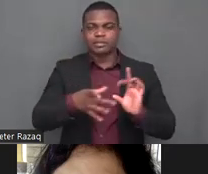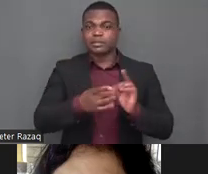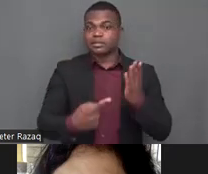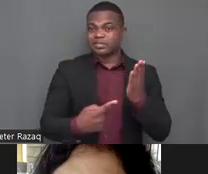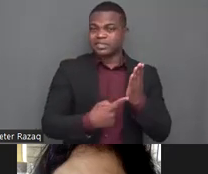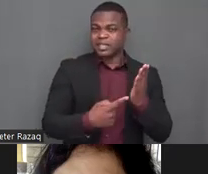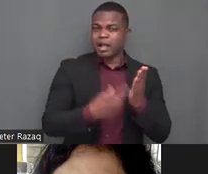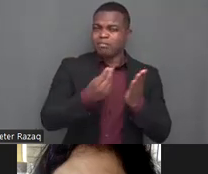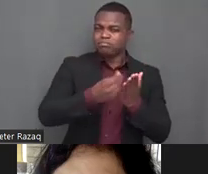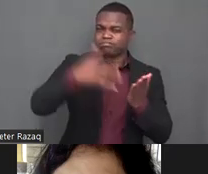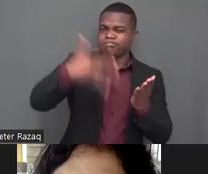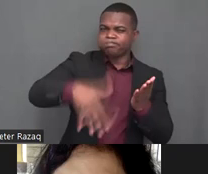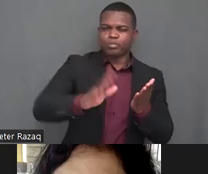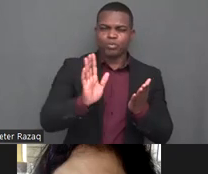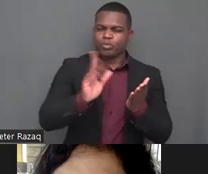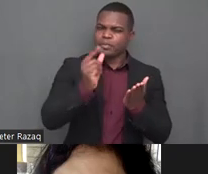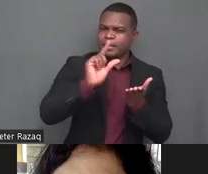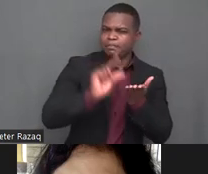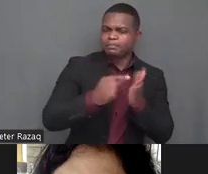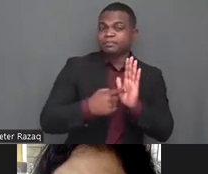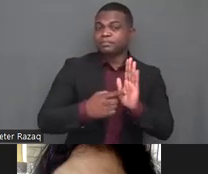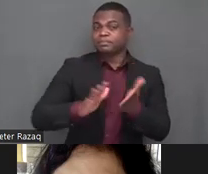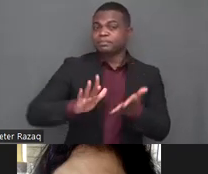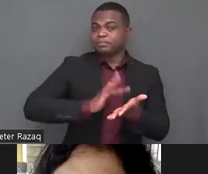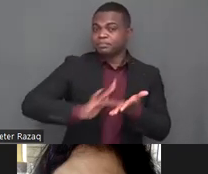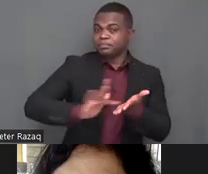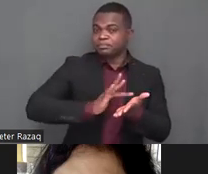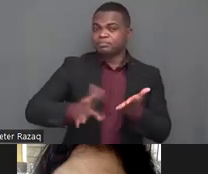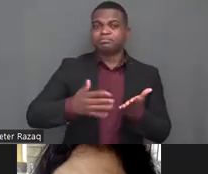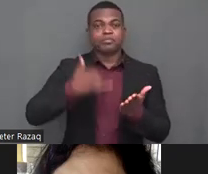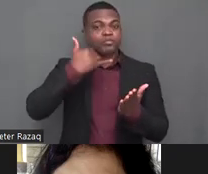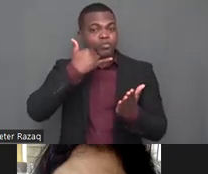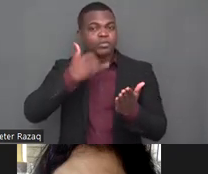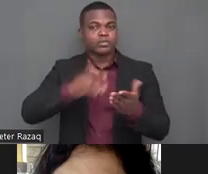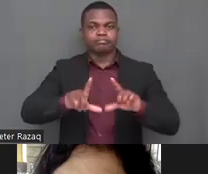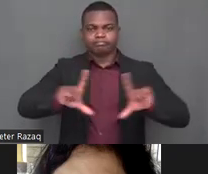the provision and the use of technology to empower learners with disabilities to learn